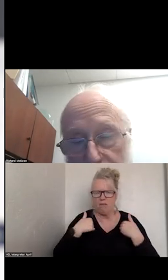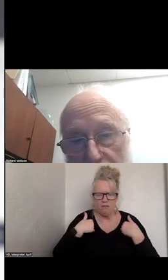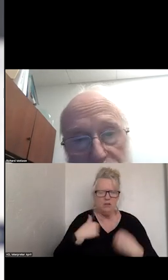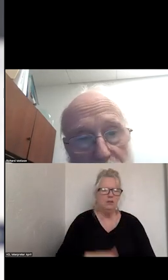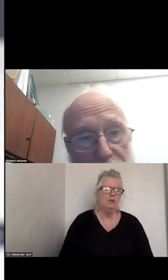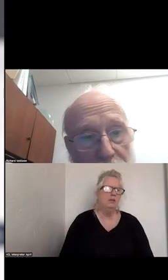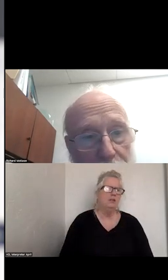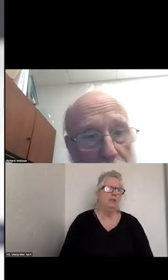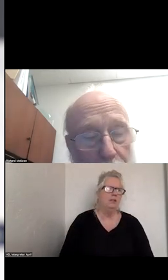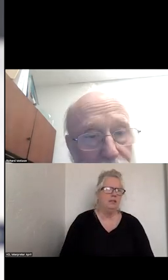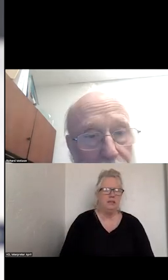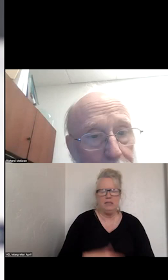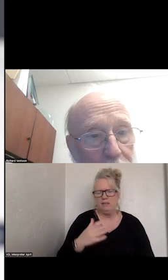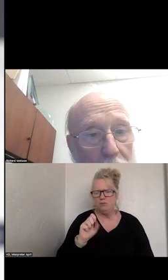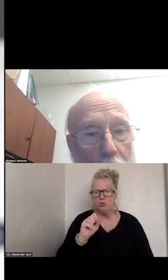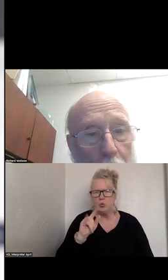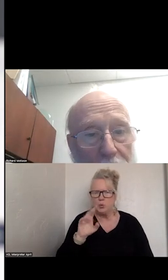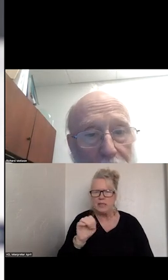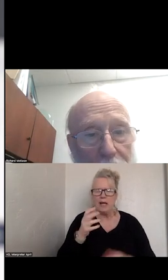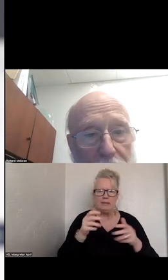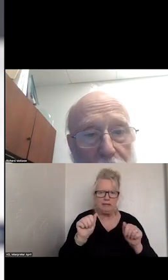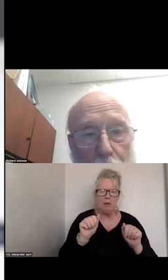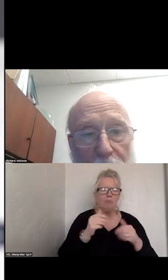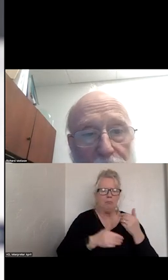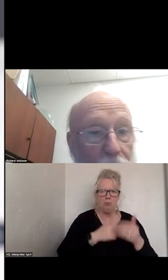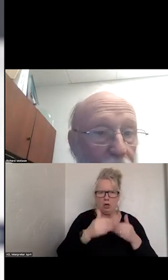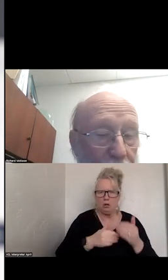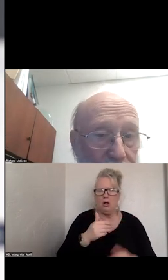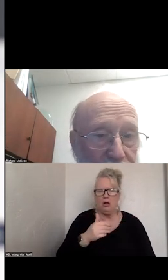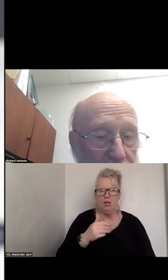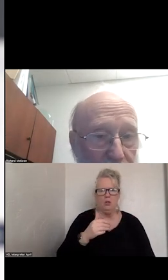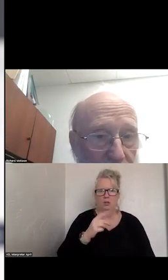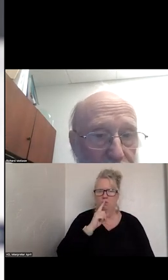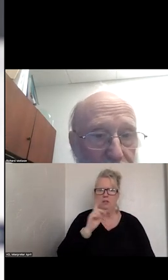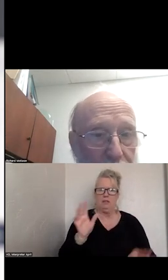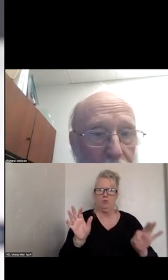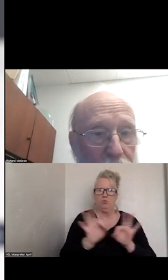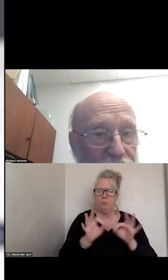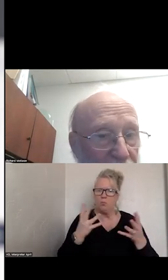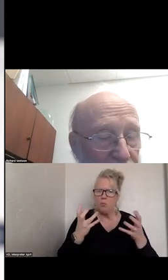SUICIDE ATTEMPT IN PROGRESS AND IT IS CRITICAL TO SAVE A LIFE AND